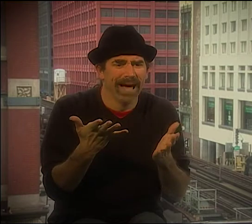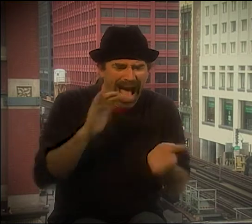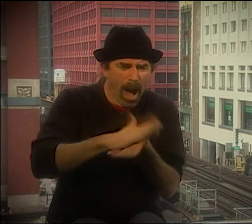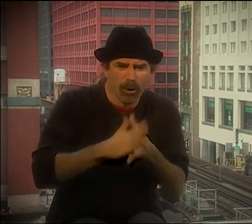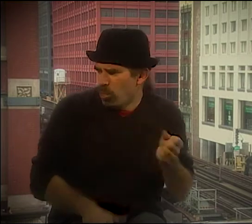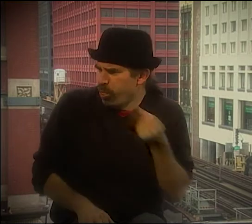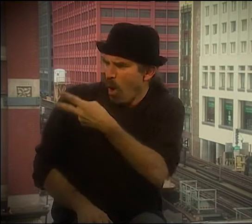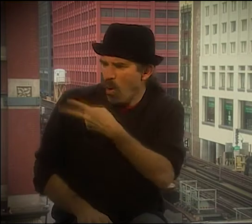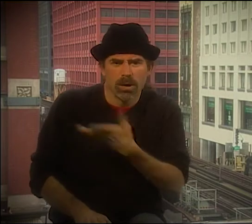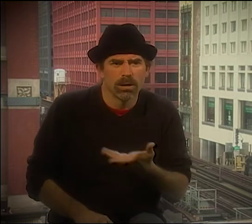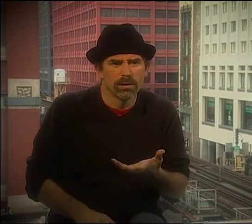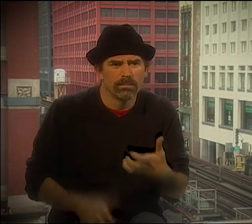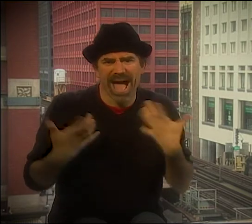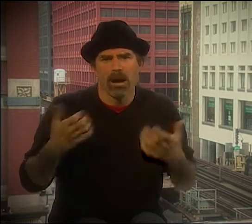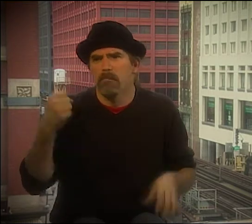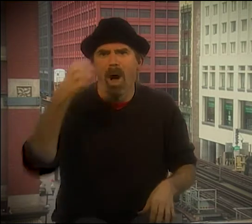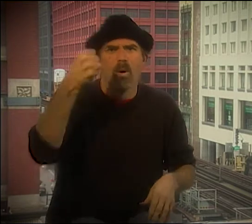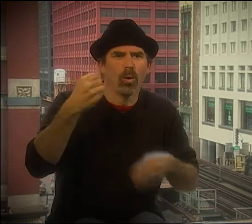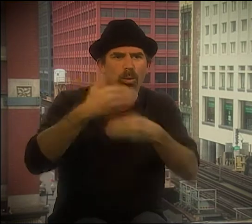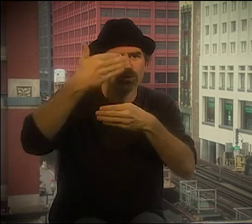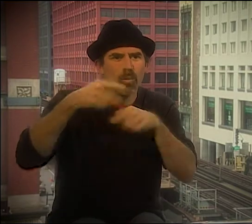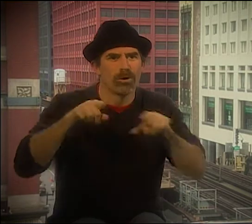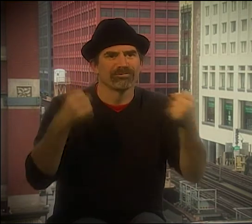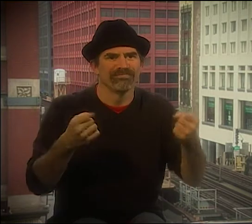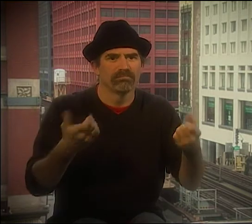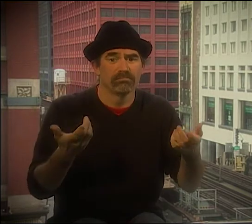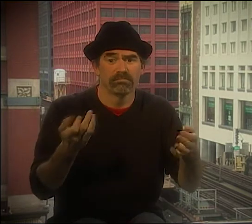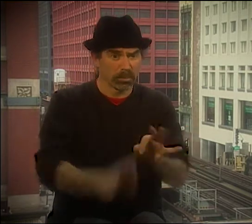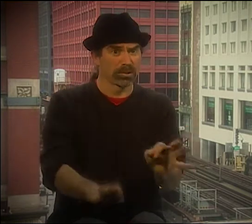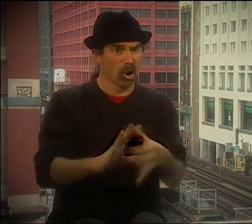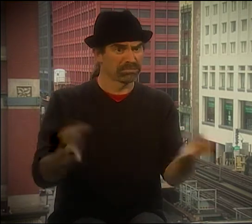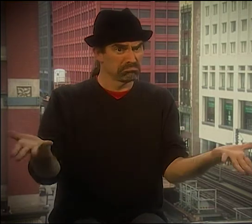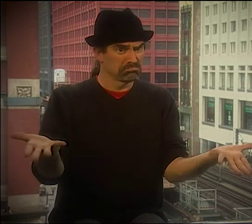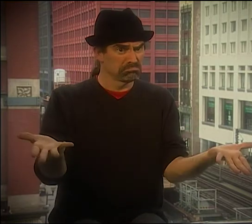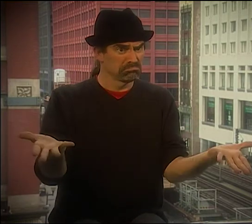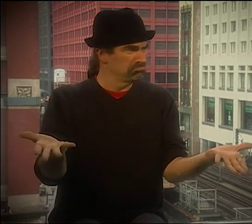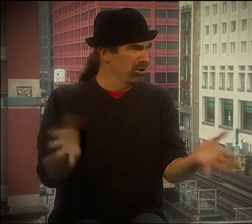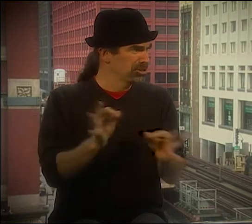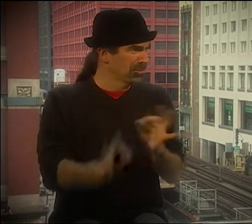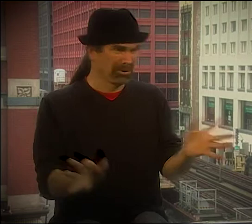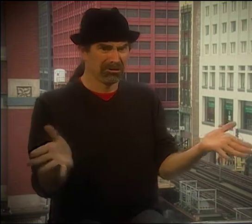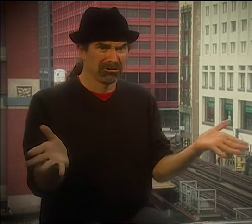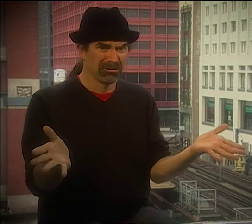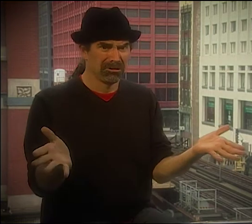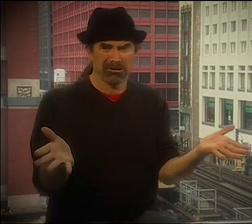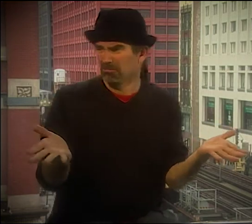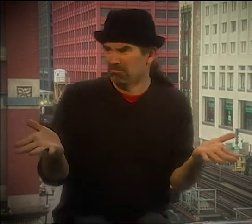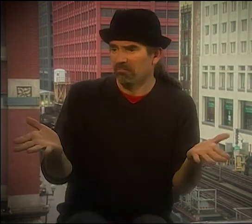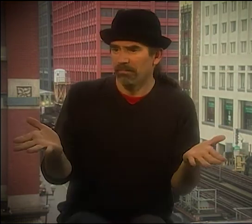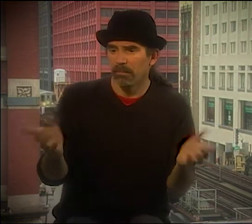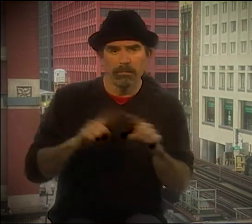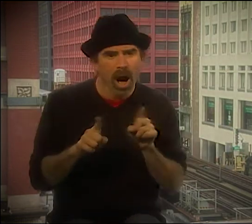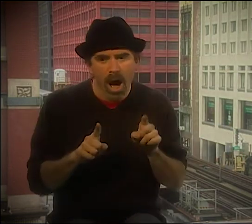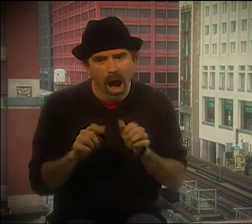THEN THERE'S THIS OTHER POEM THAT SHE AND I DID TOGETHER CALLED "HAMBURG." IT'S A SIMPLE STORY. IT'S ABOUT A LOUSY RELATIONSHIP.